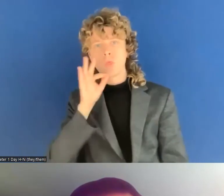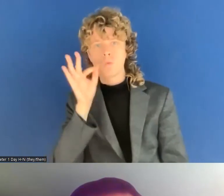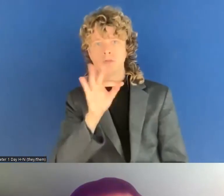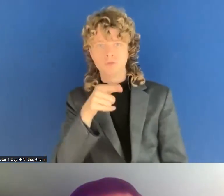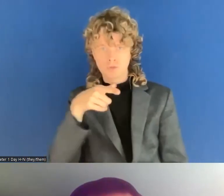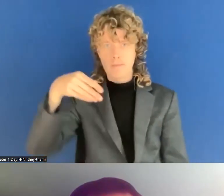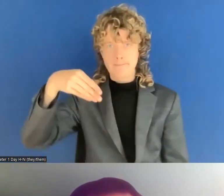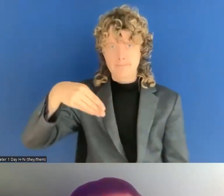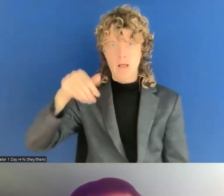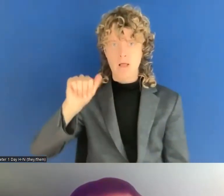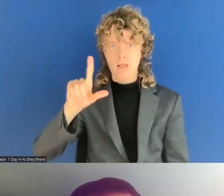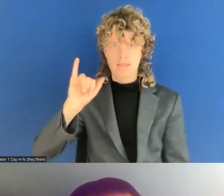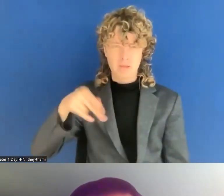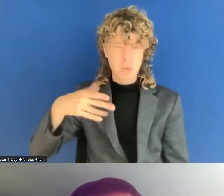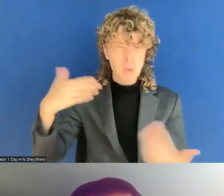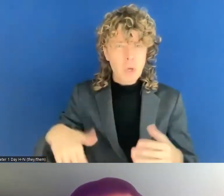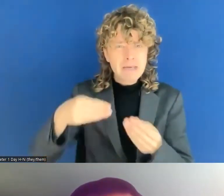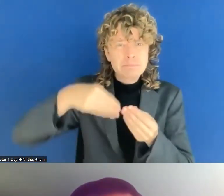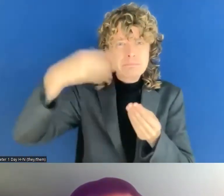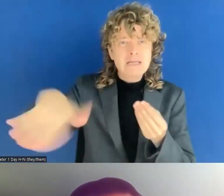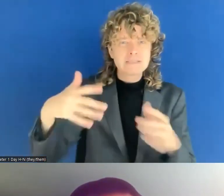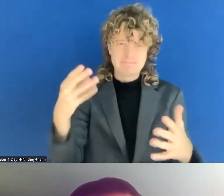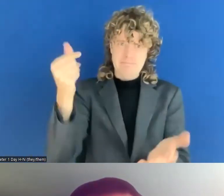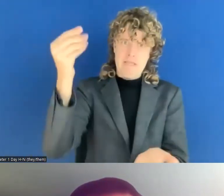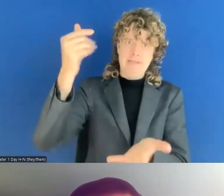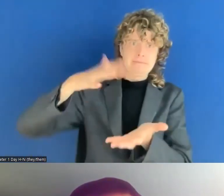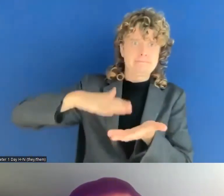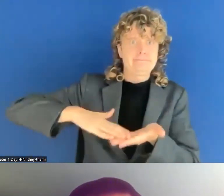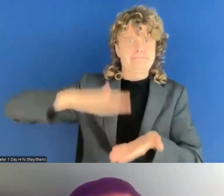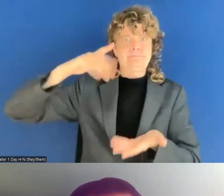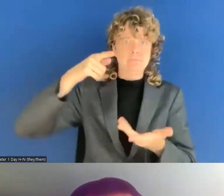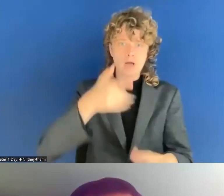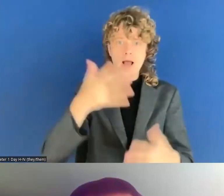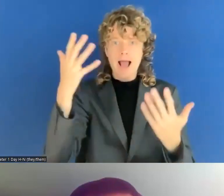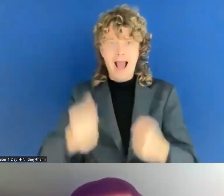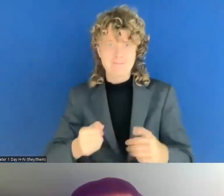of requirement running in parallel, one in public and one in private. I guess it's the testing procedure.